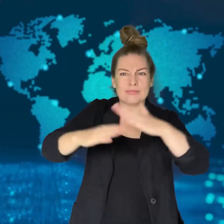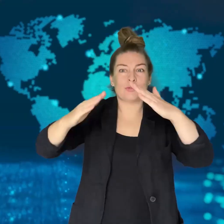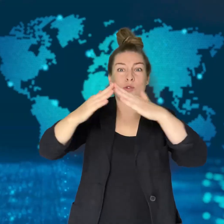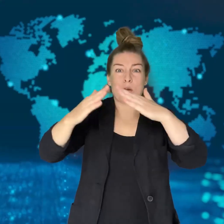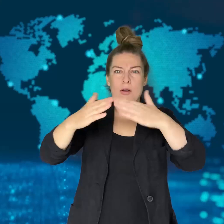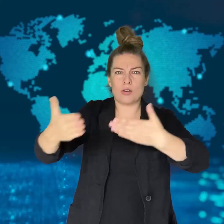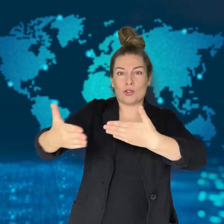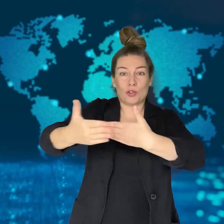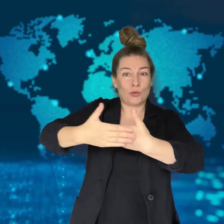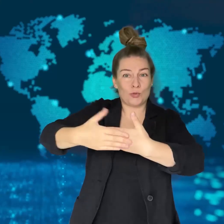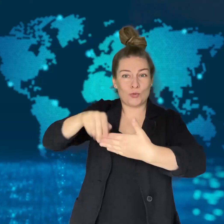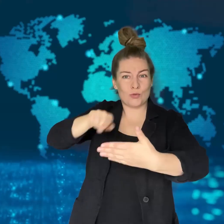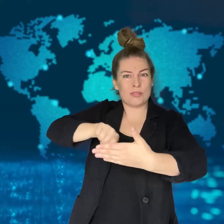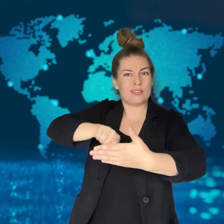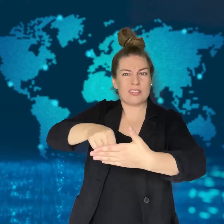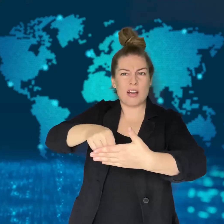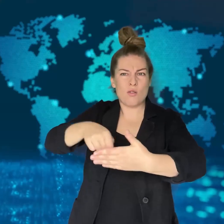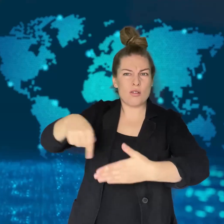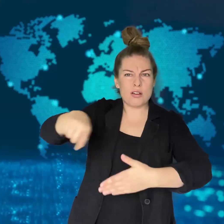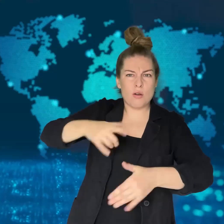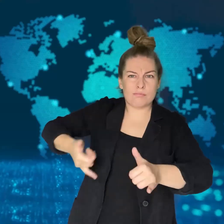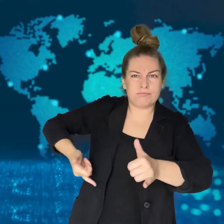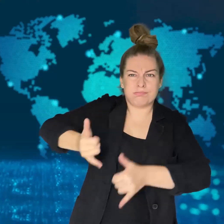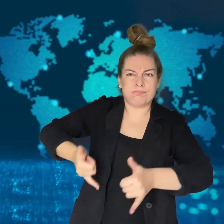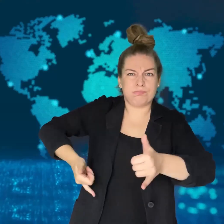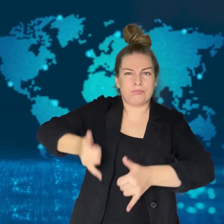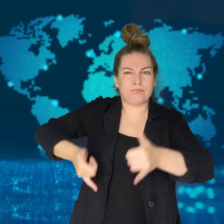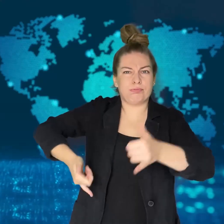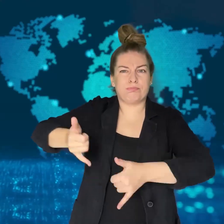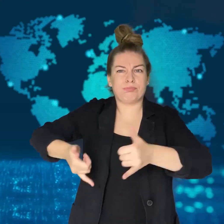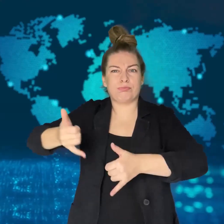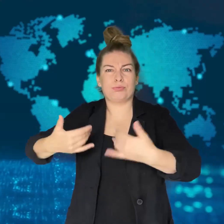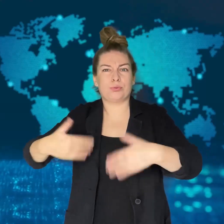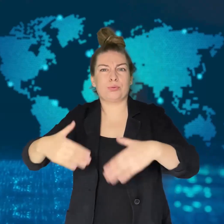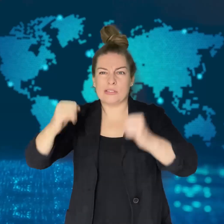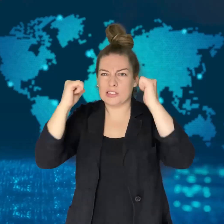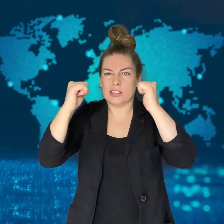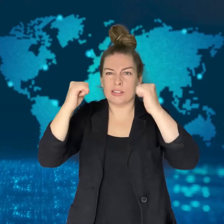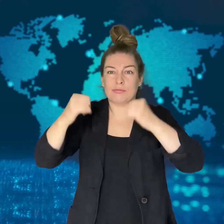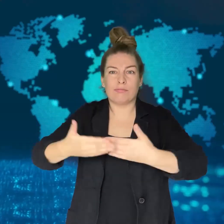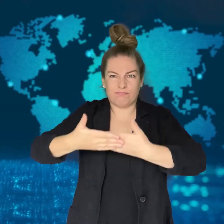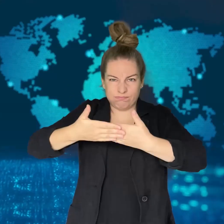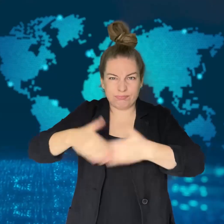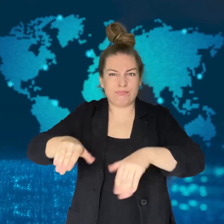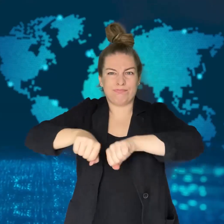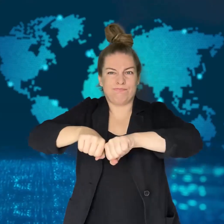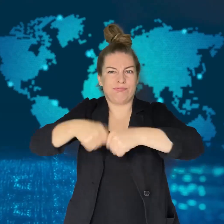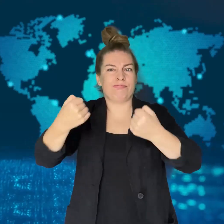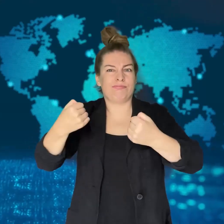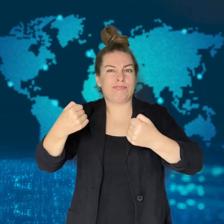the attack said that doors were kicked in to gain access to the houses.